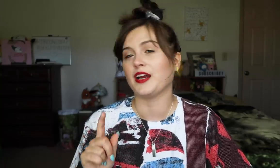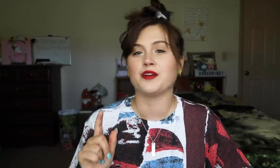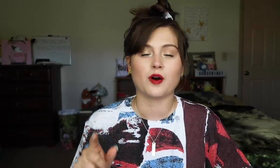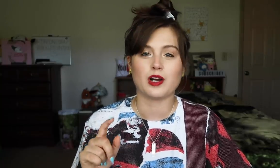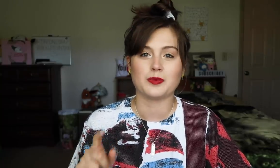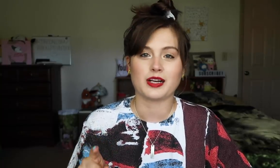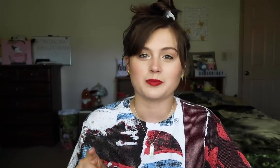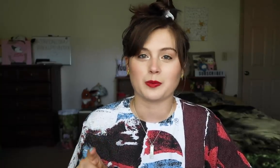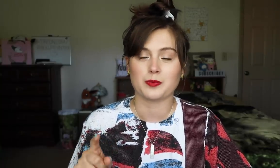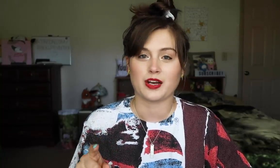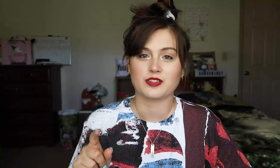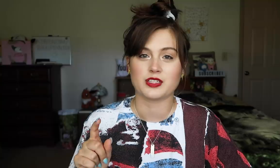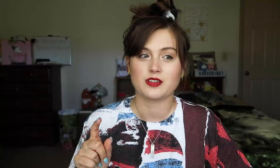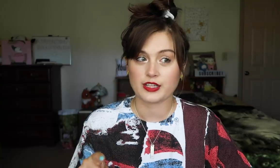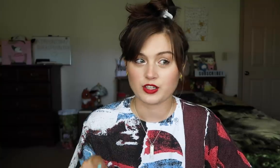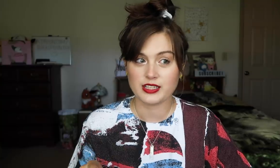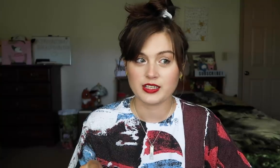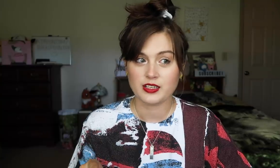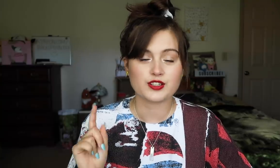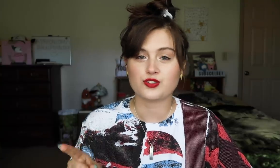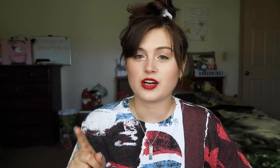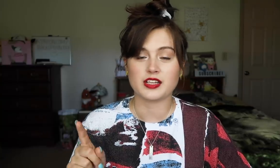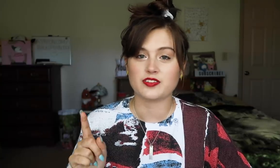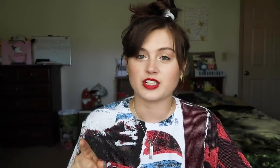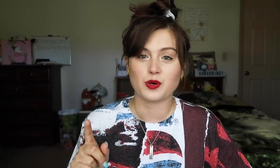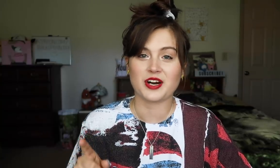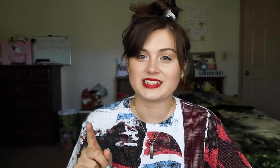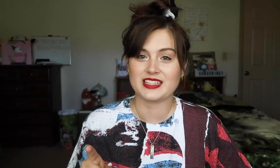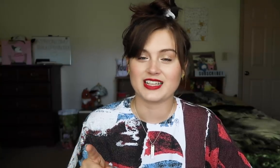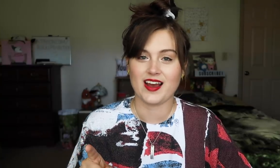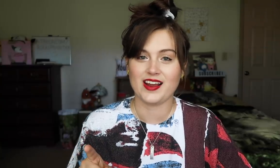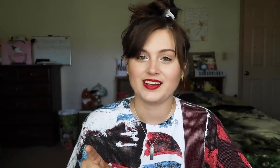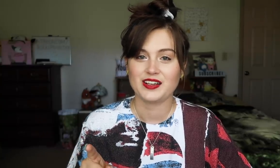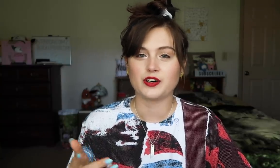and I know that I'm not going to pronounce it clearly, I just try and think of a different word to say.